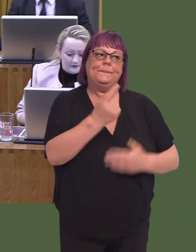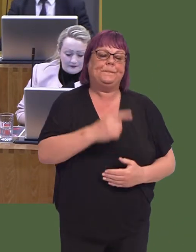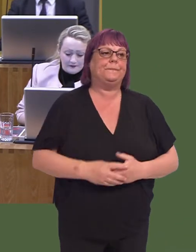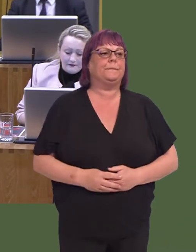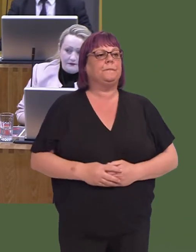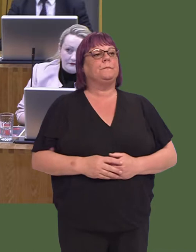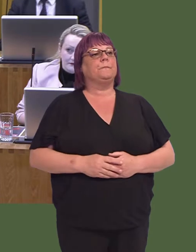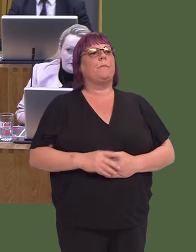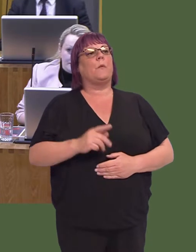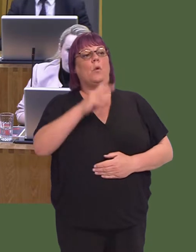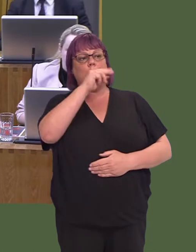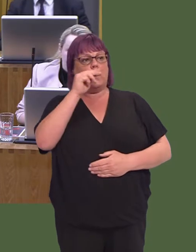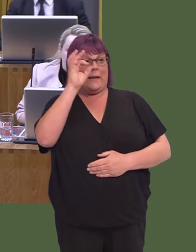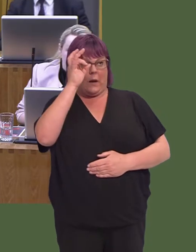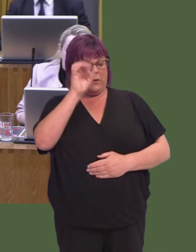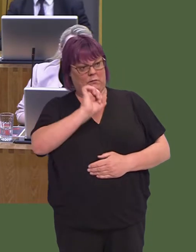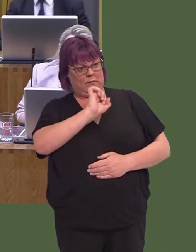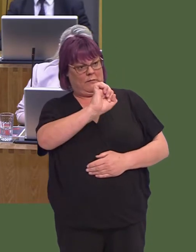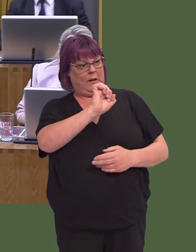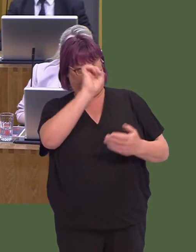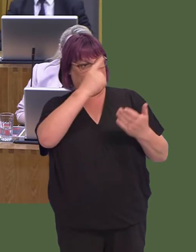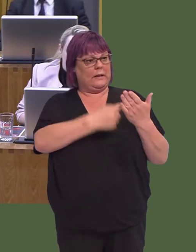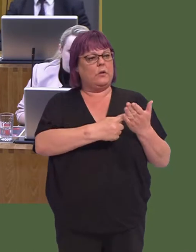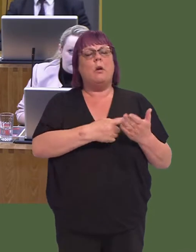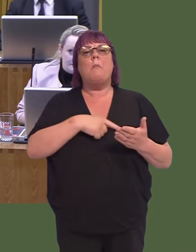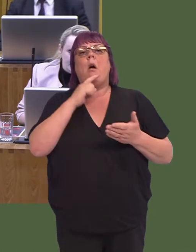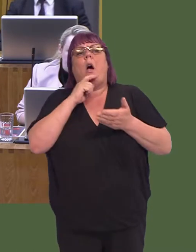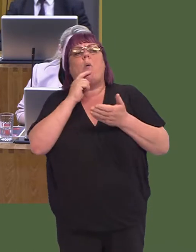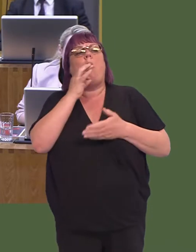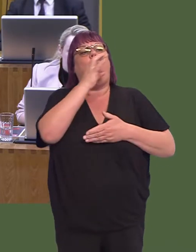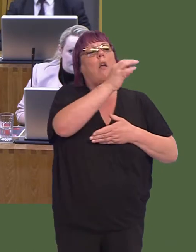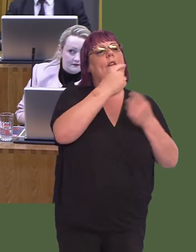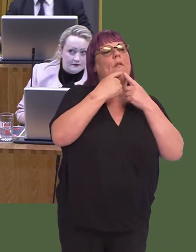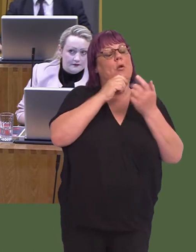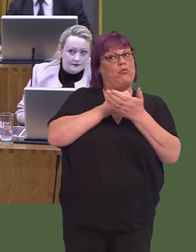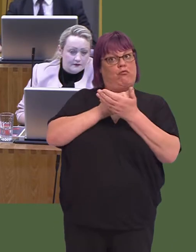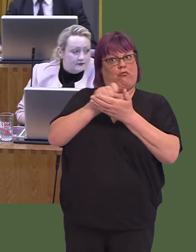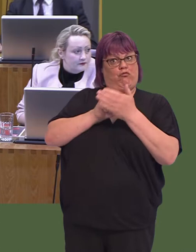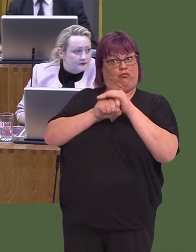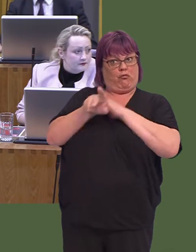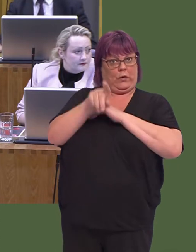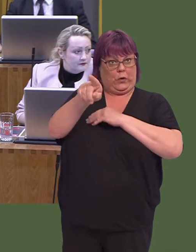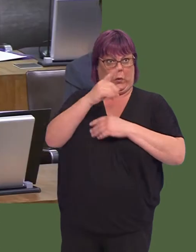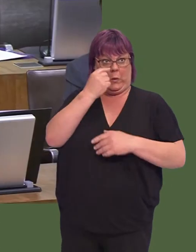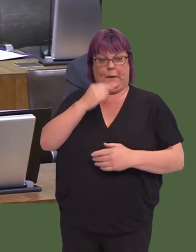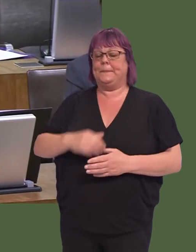It is a matter, ultimately, for Swansea council. I will, however, seek to get more information, and I'll write to the Member with more information.